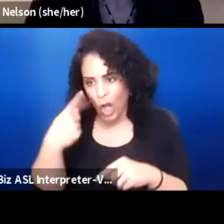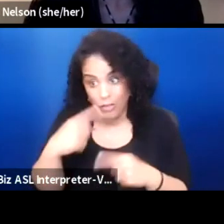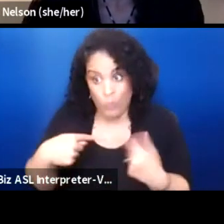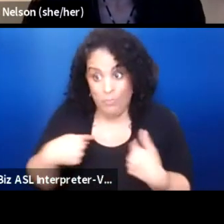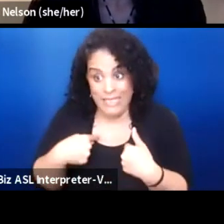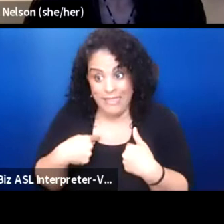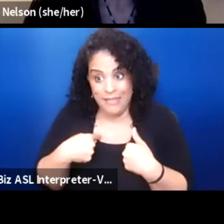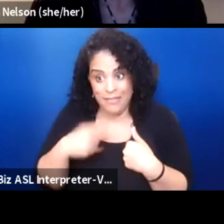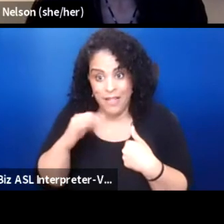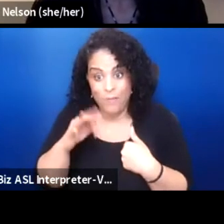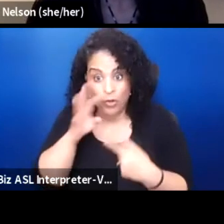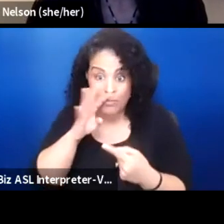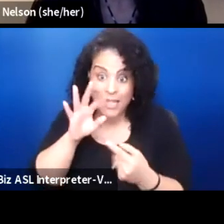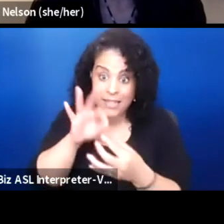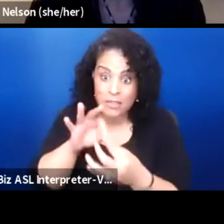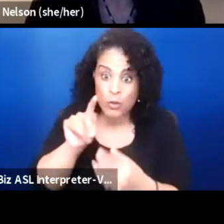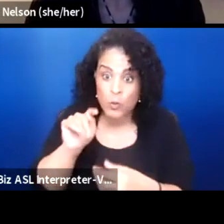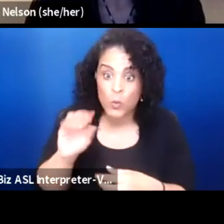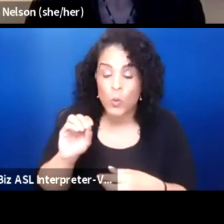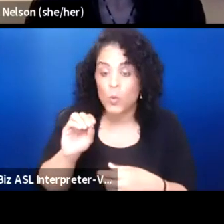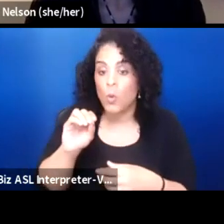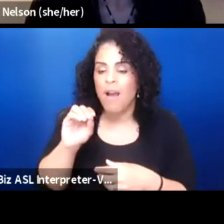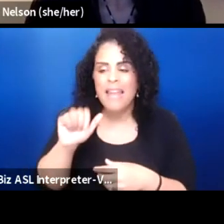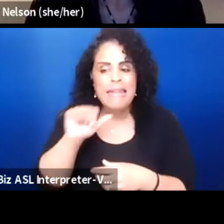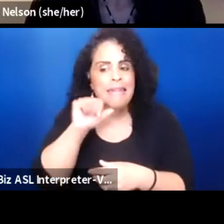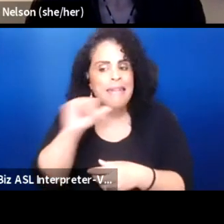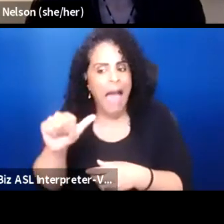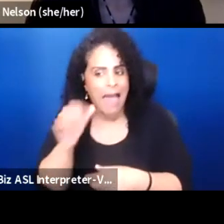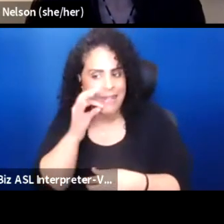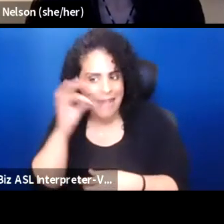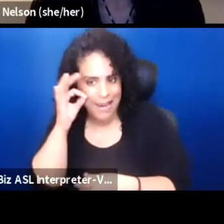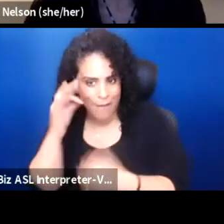If you're speaking to a non-native audience and you're trying to educate them,